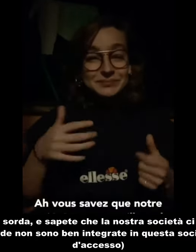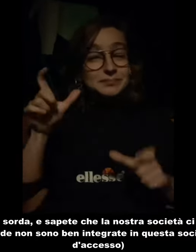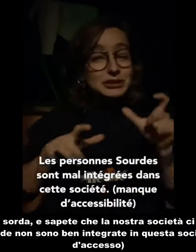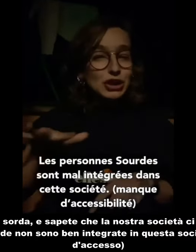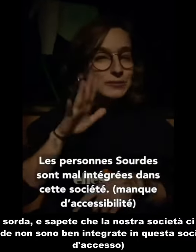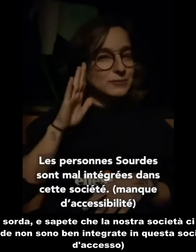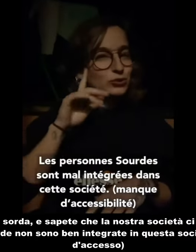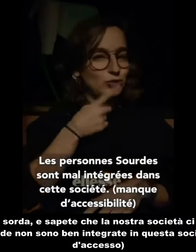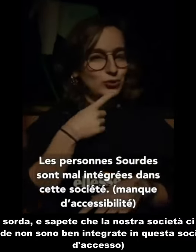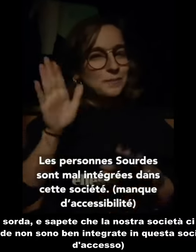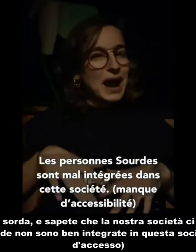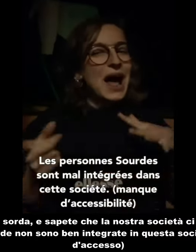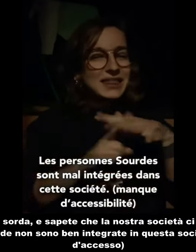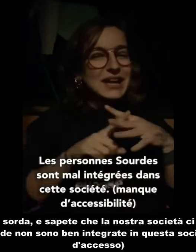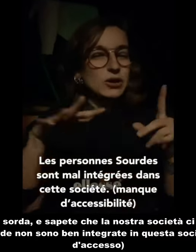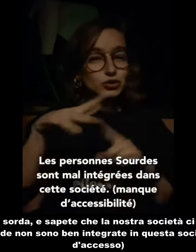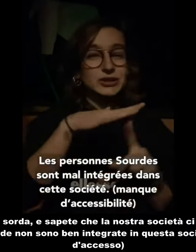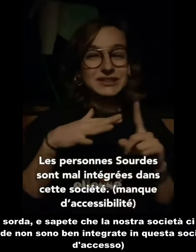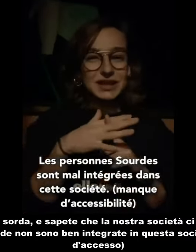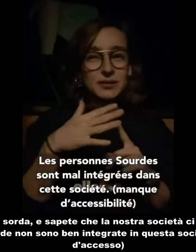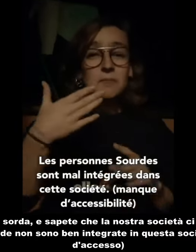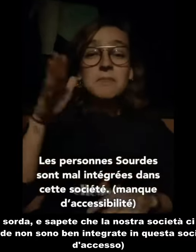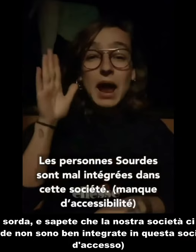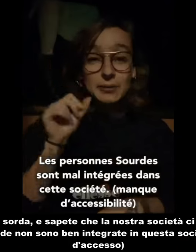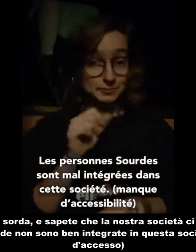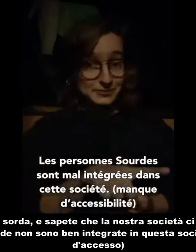Deaf people are not well included in that society (lack of access)